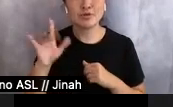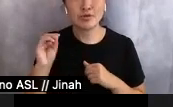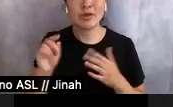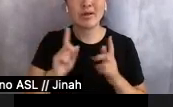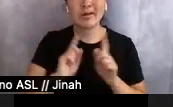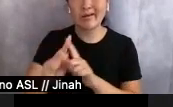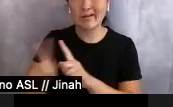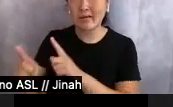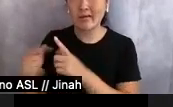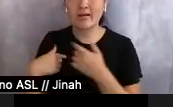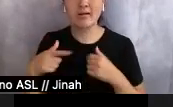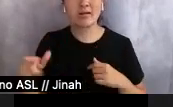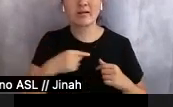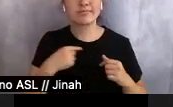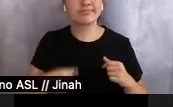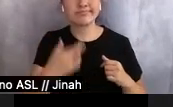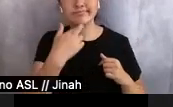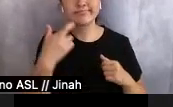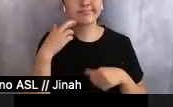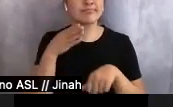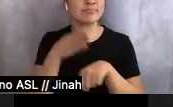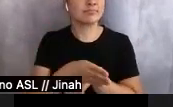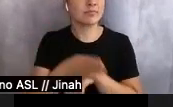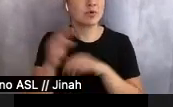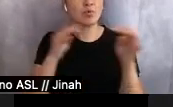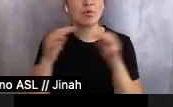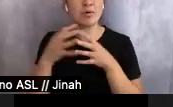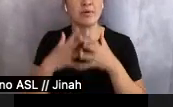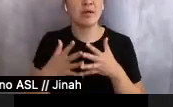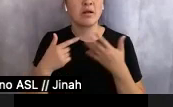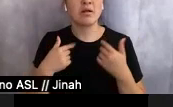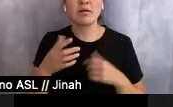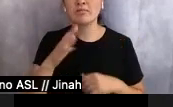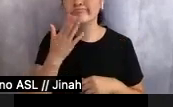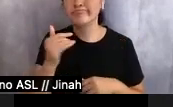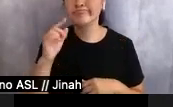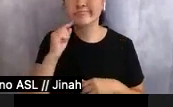Restaurant offered post-war Americans an exotic selection of sweet and sour pork, beef chop suey,